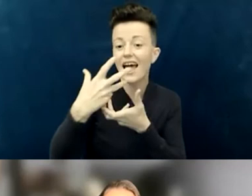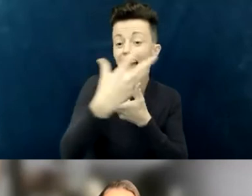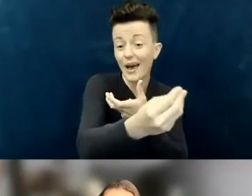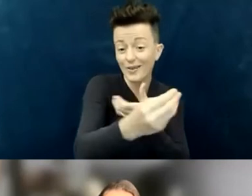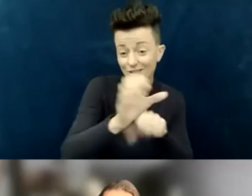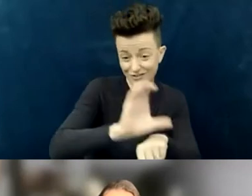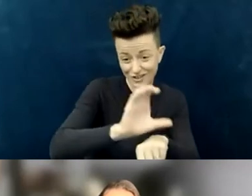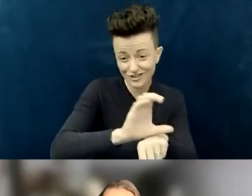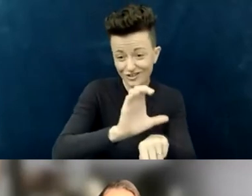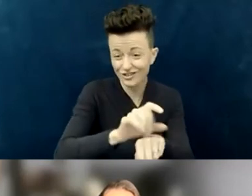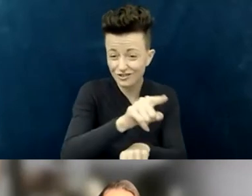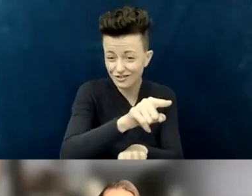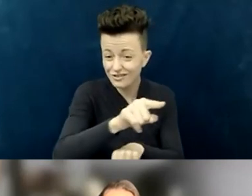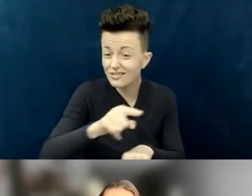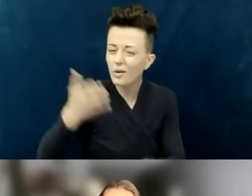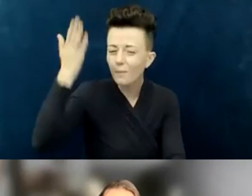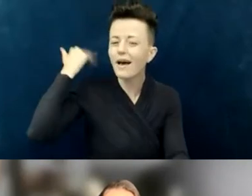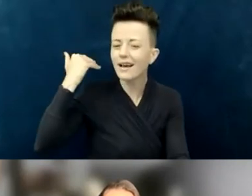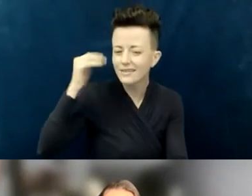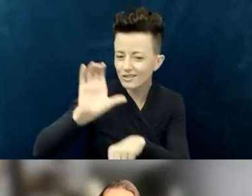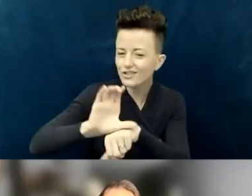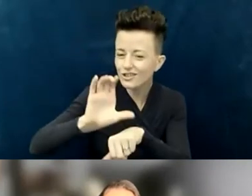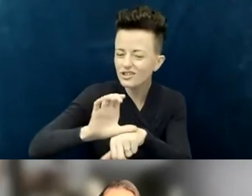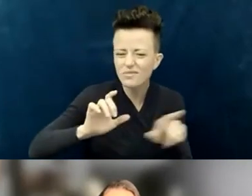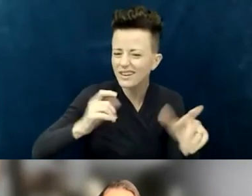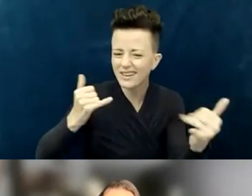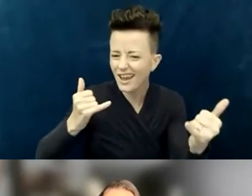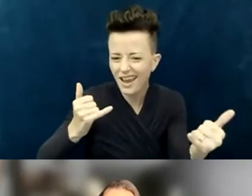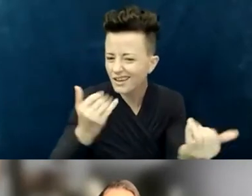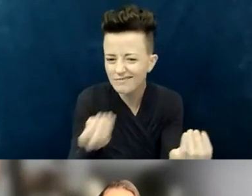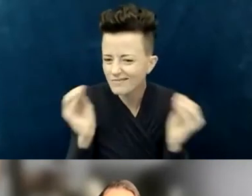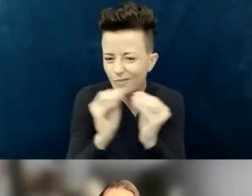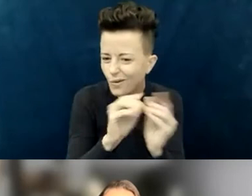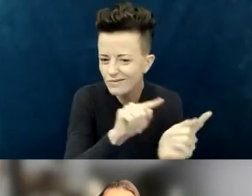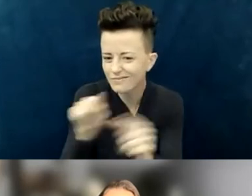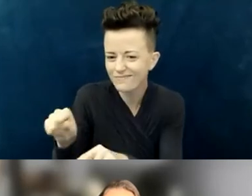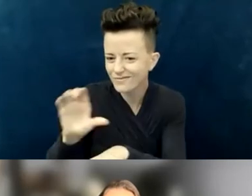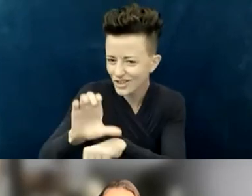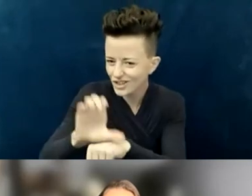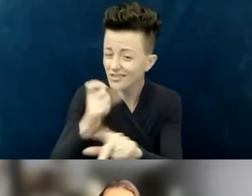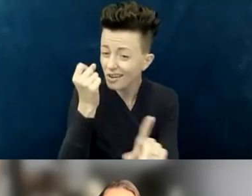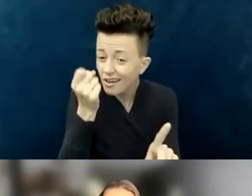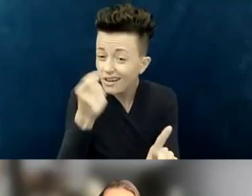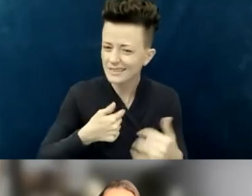Each one of us are impacted by disability within our family somewhere, within our friendship circles,